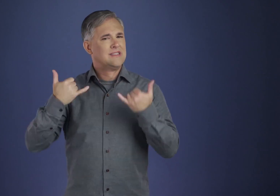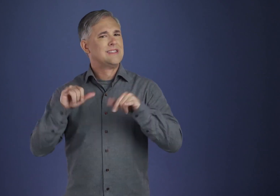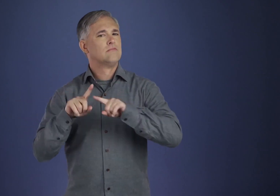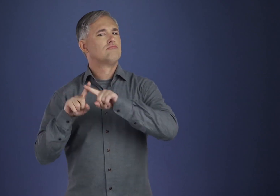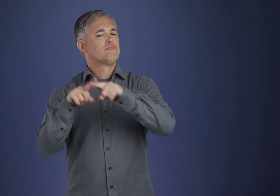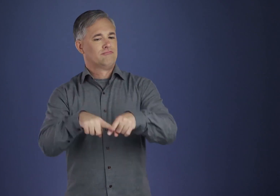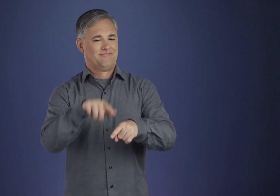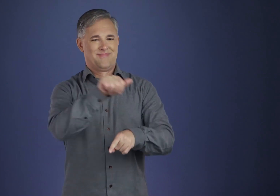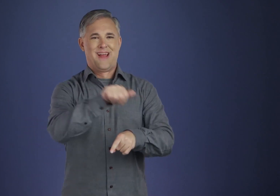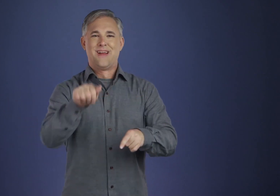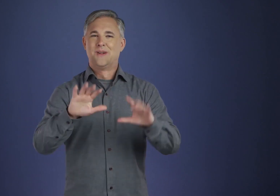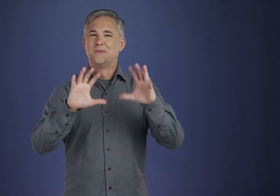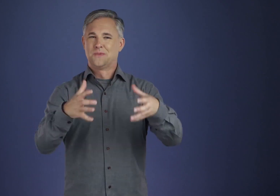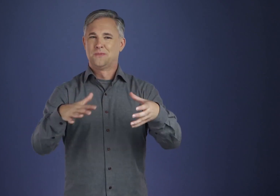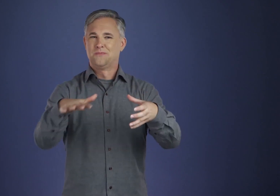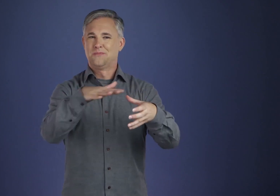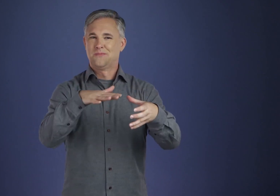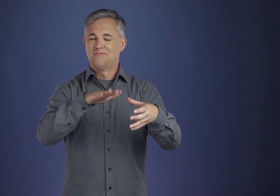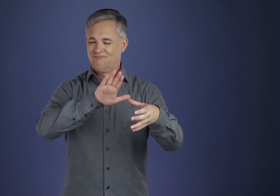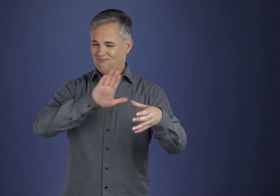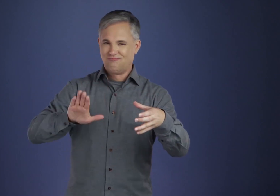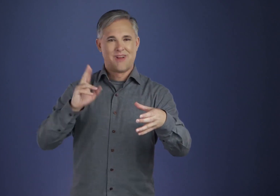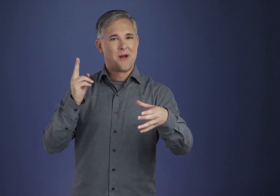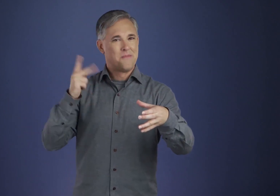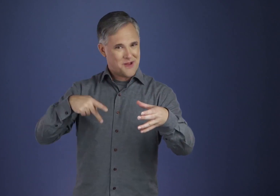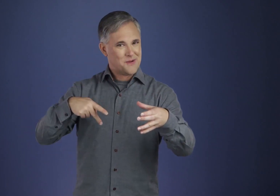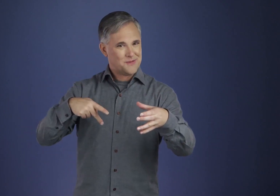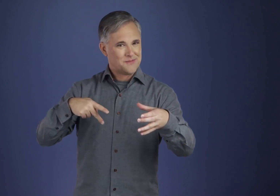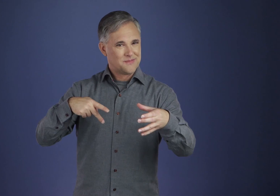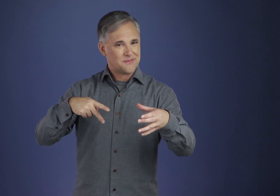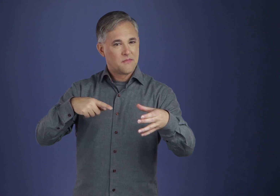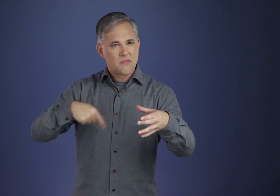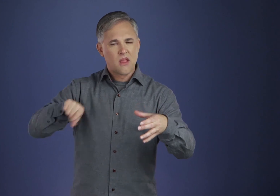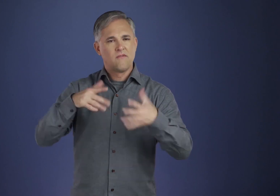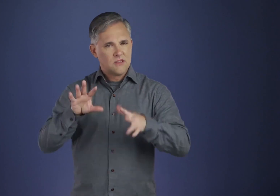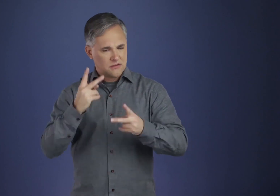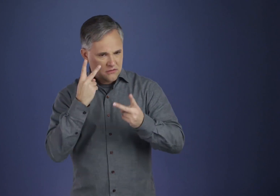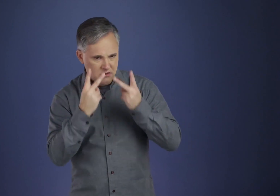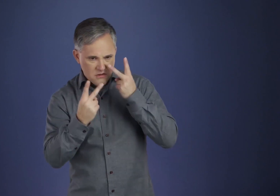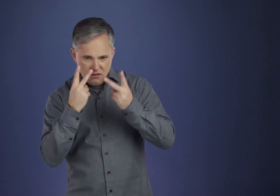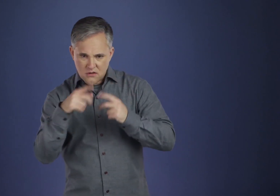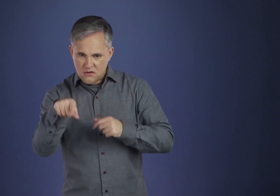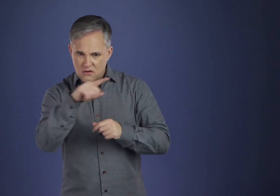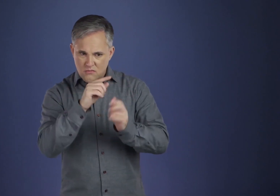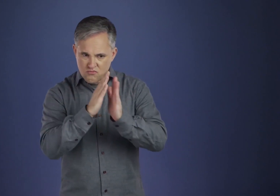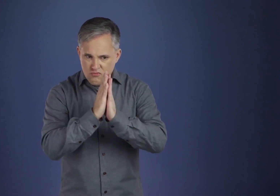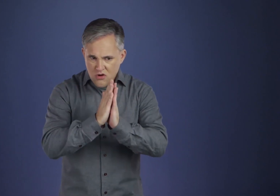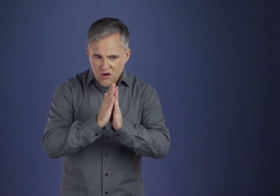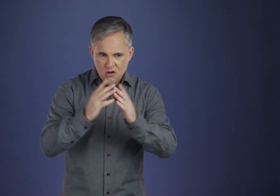claims for the power of prayer may, despite all the logic and experience in proof of it,